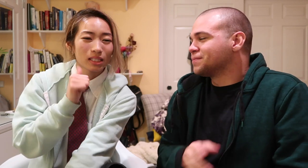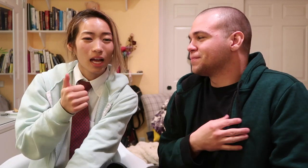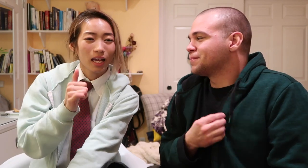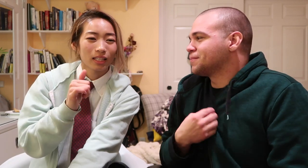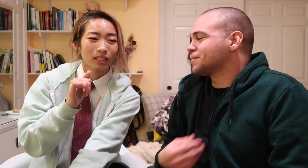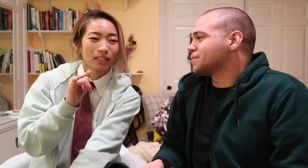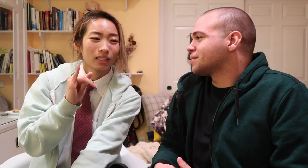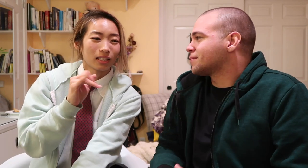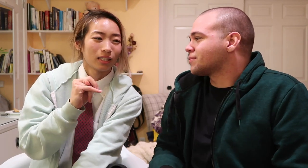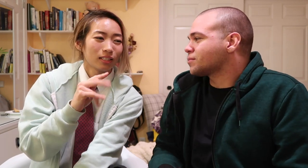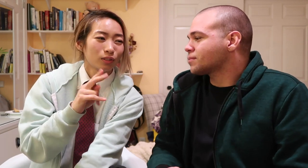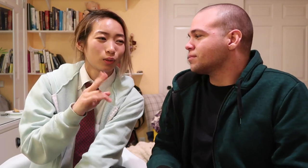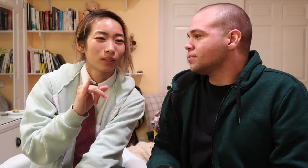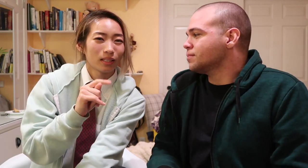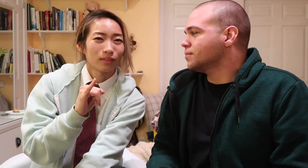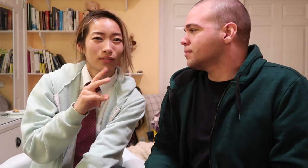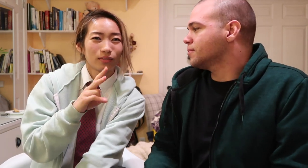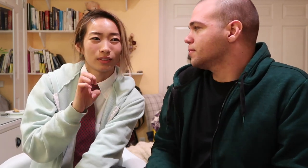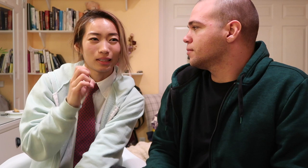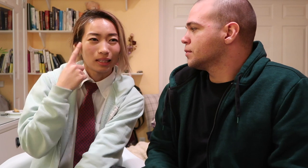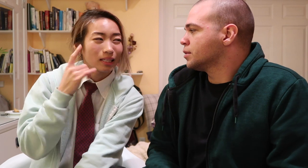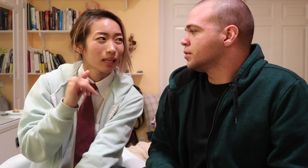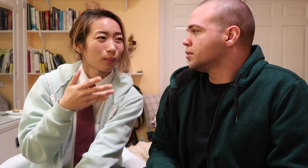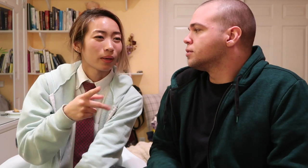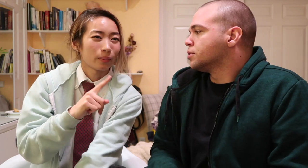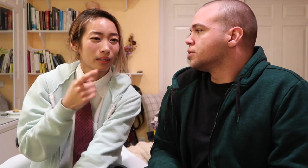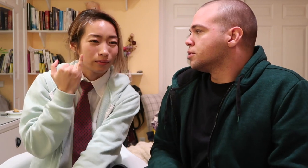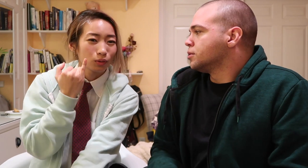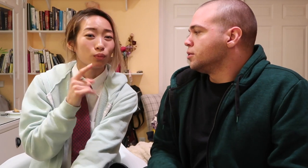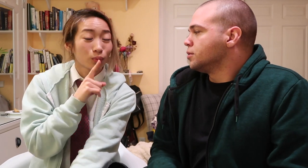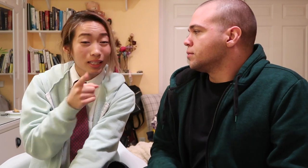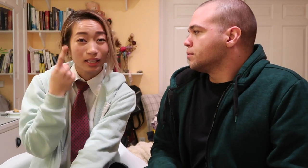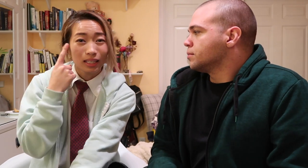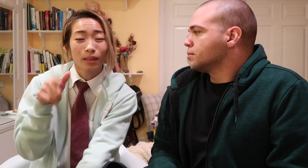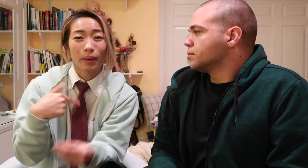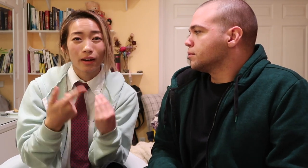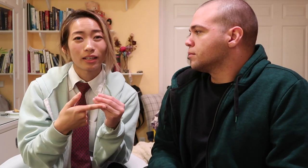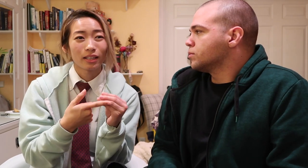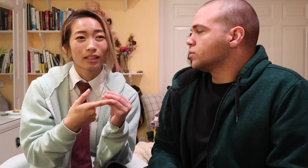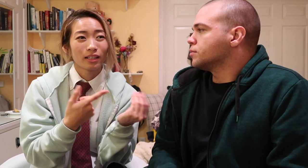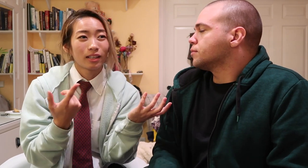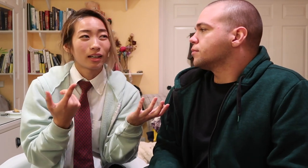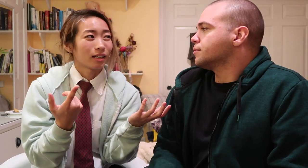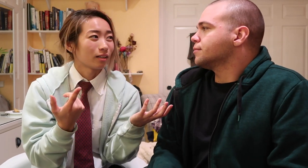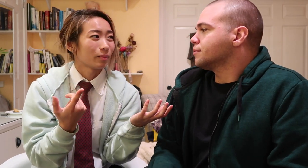yeah, it's not intuitive to think that way but if you really think about it